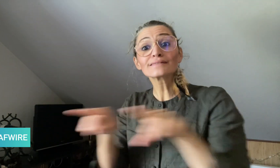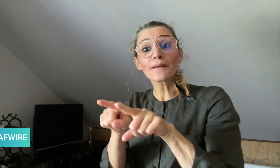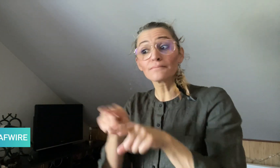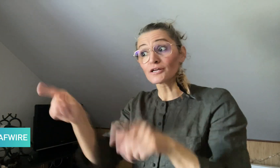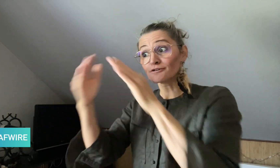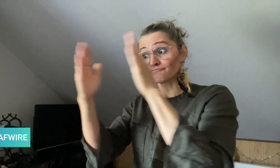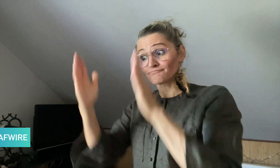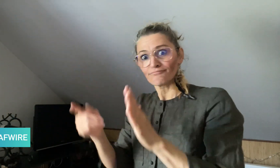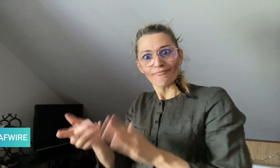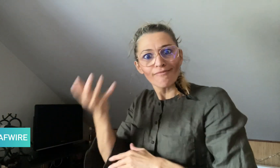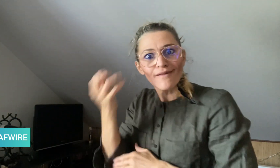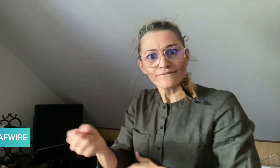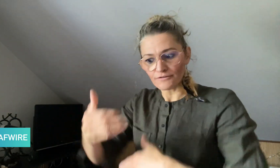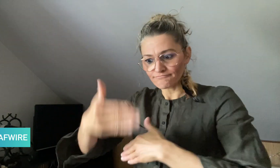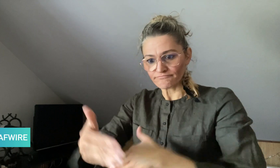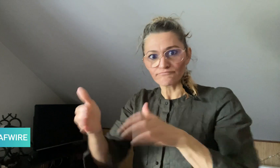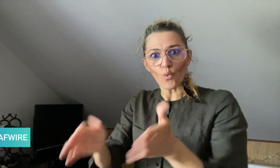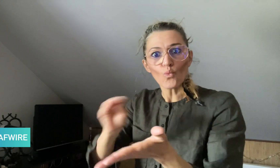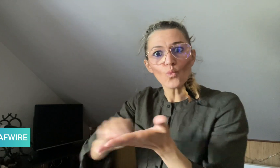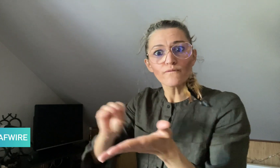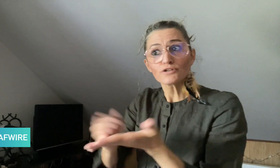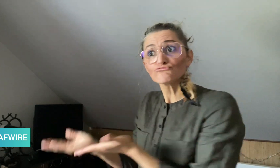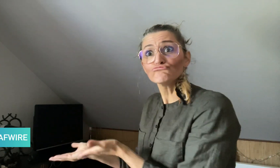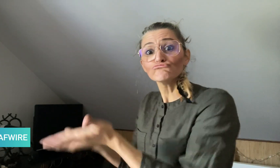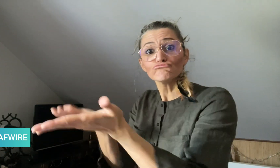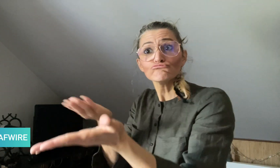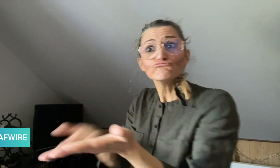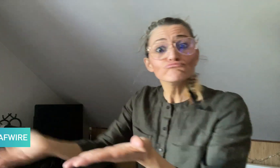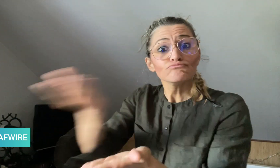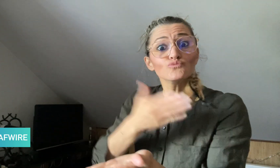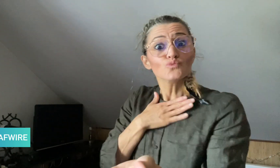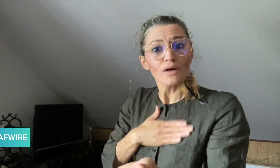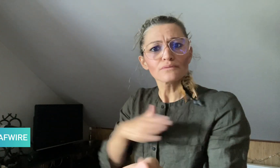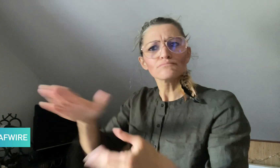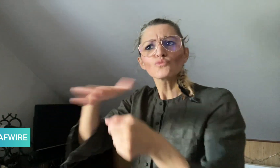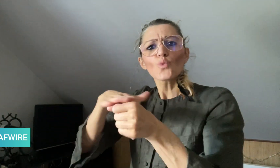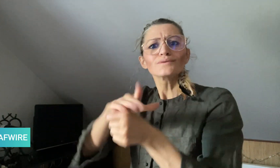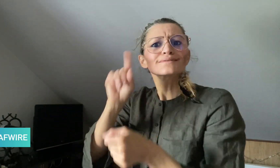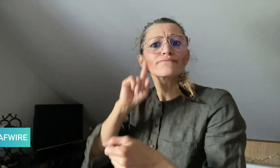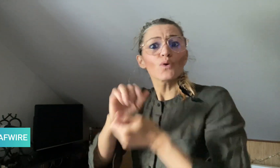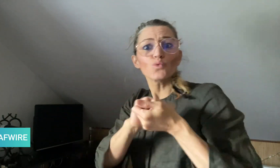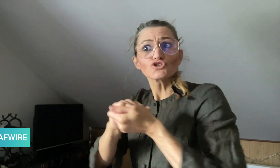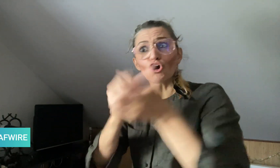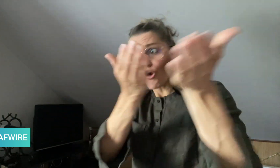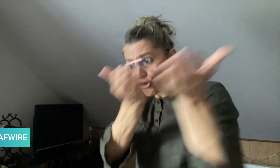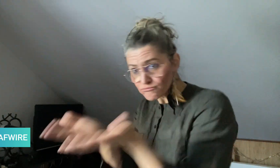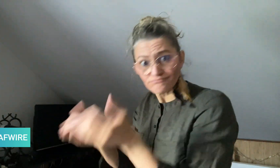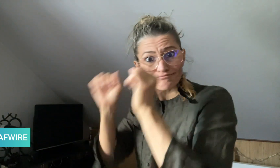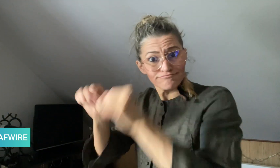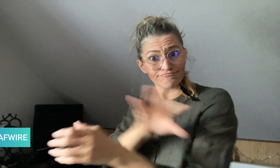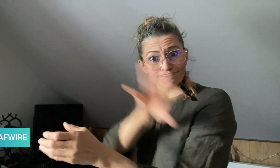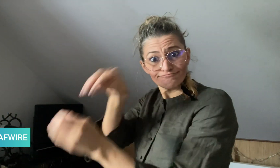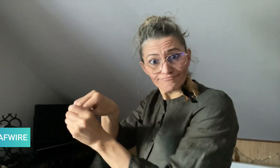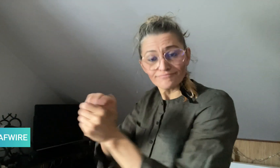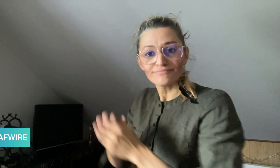Deaf organizations. Training for care workers and